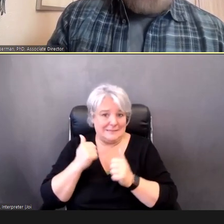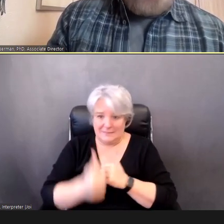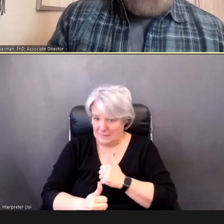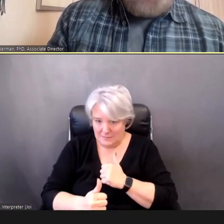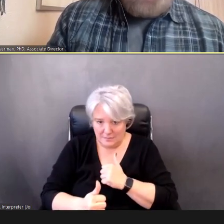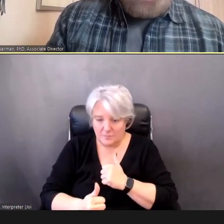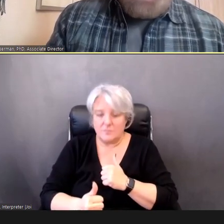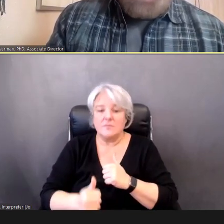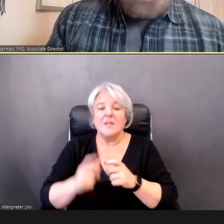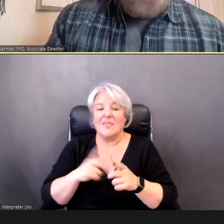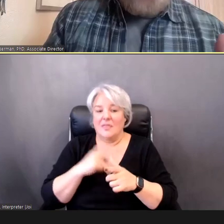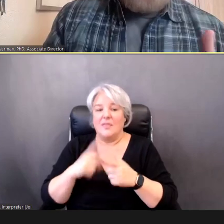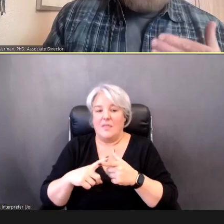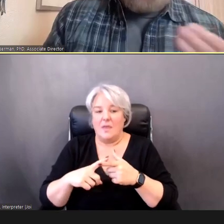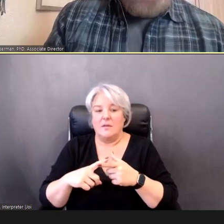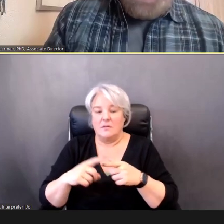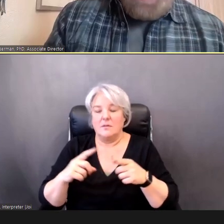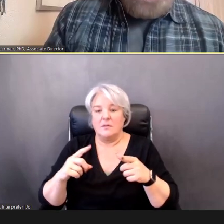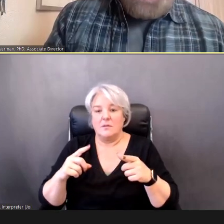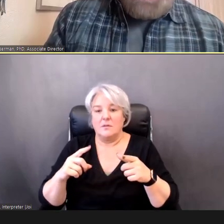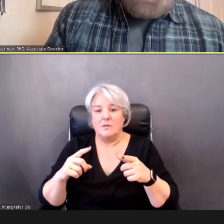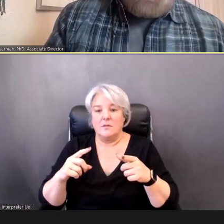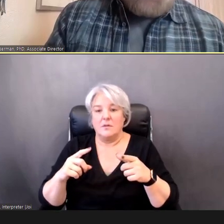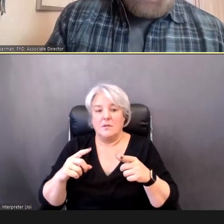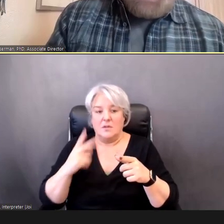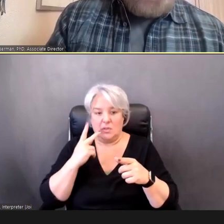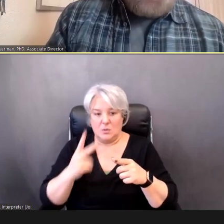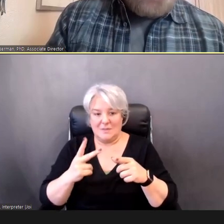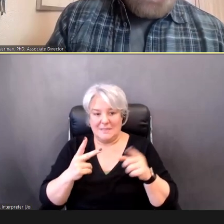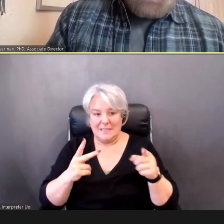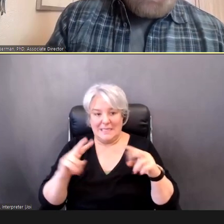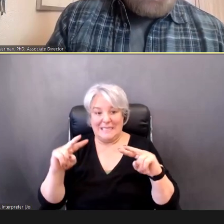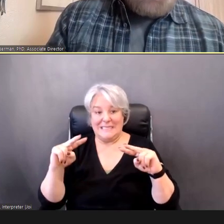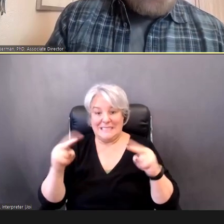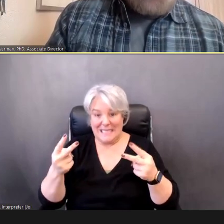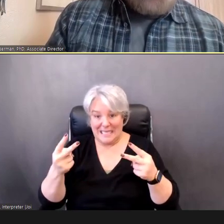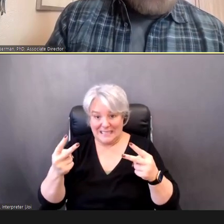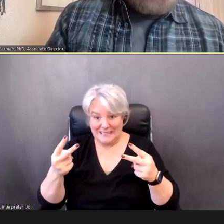you see here, a second screening, of the previously-nonpassing ear,